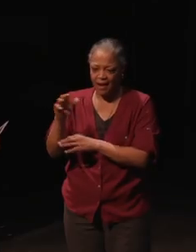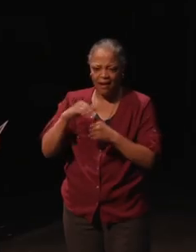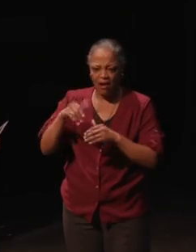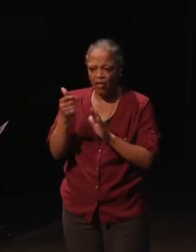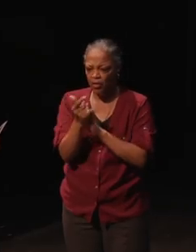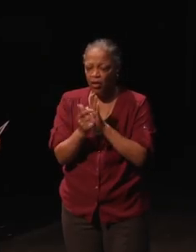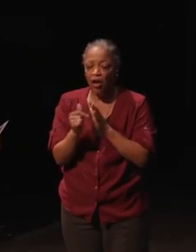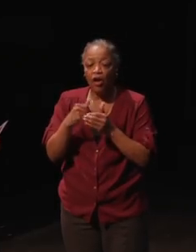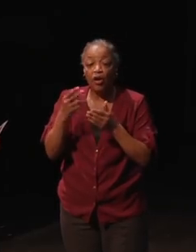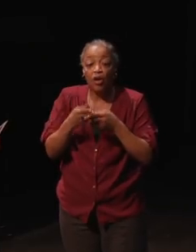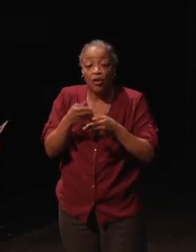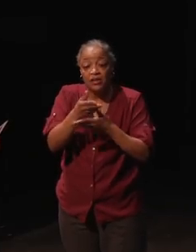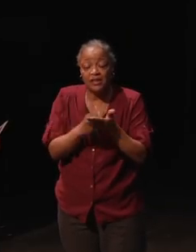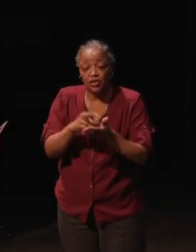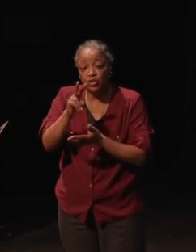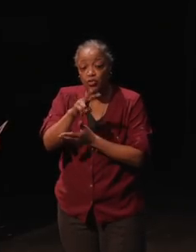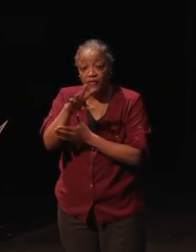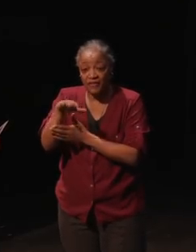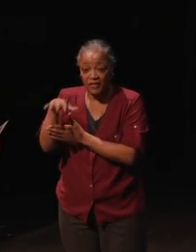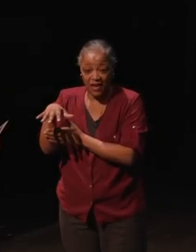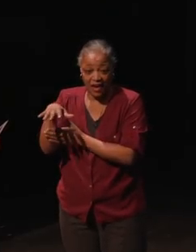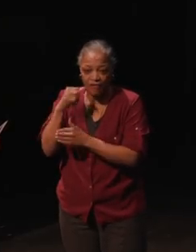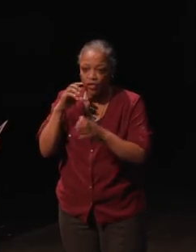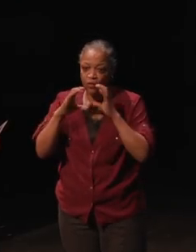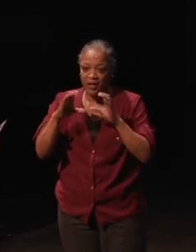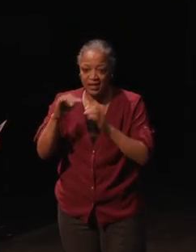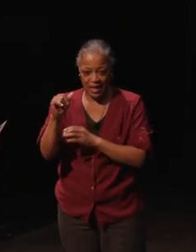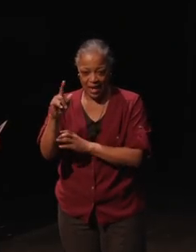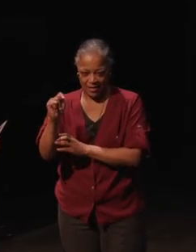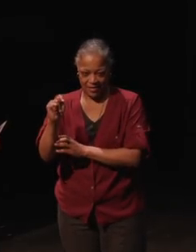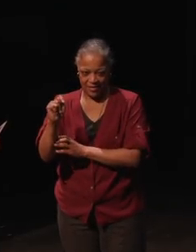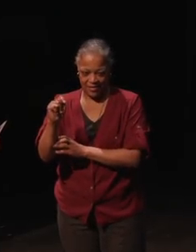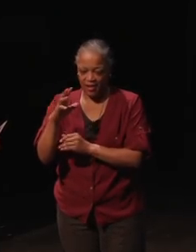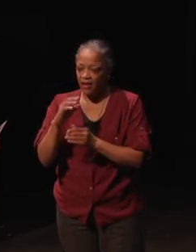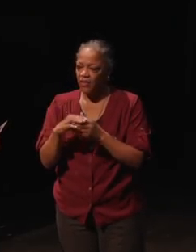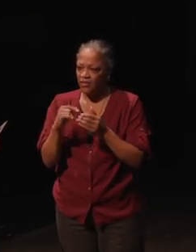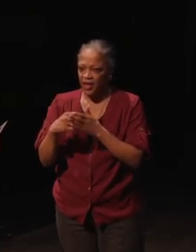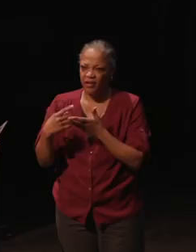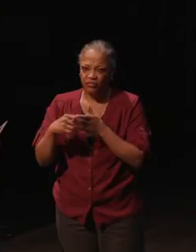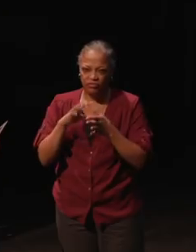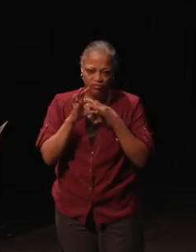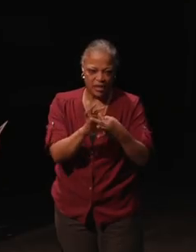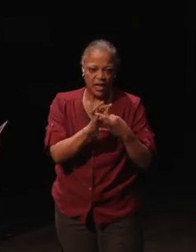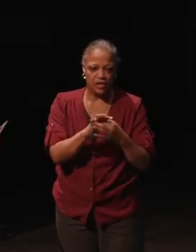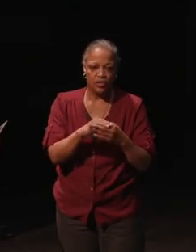Section 255 of the Communications Act. That recovered telecommunications access,